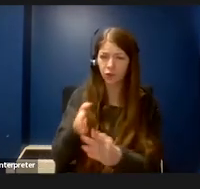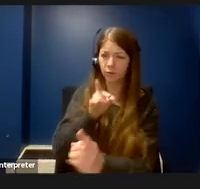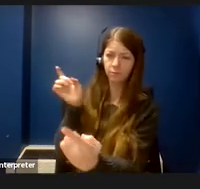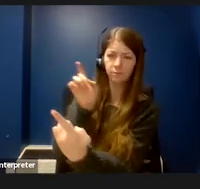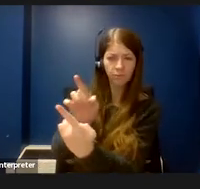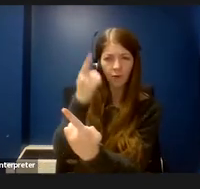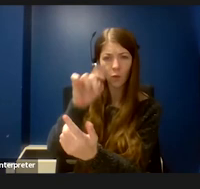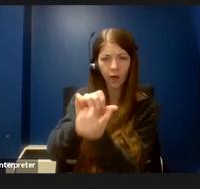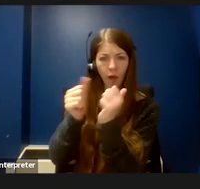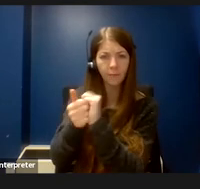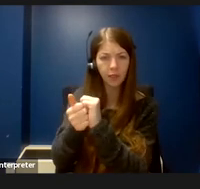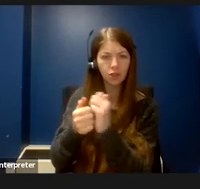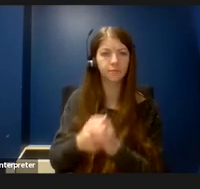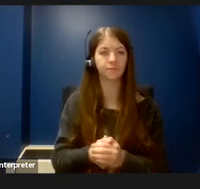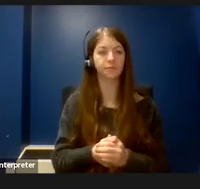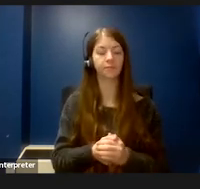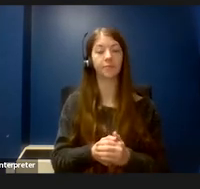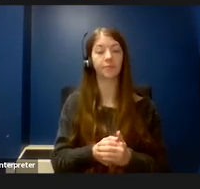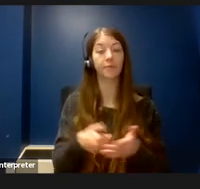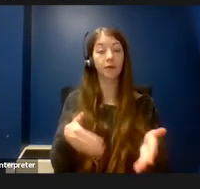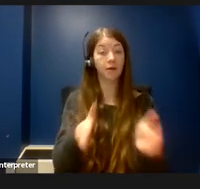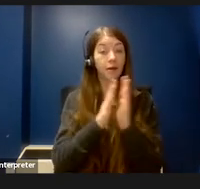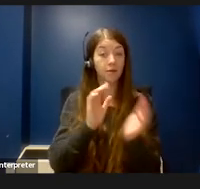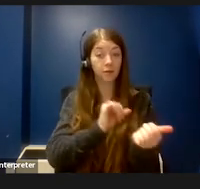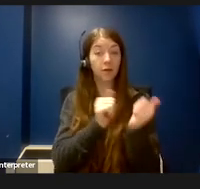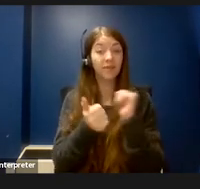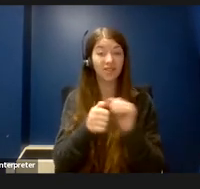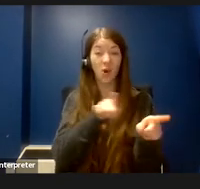In order to ask for an accommodation, you also need to disclose your disability.